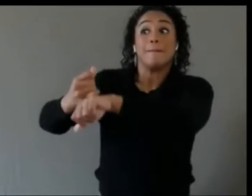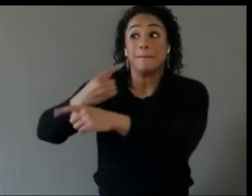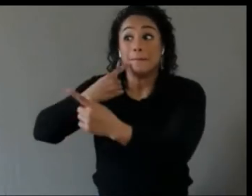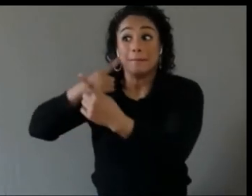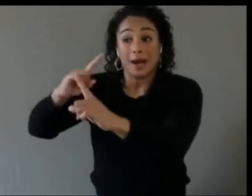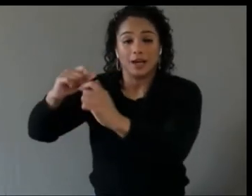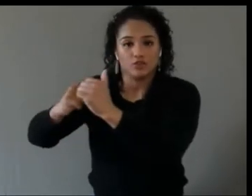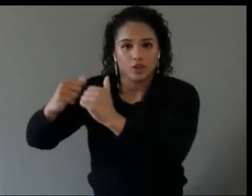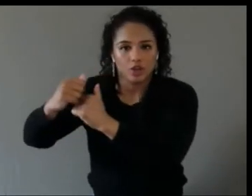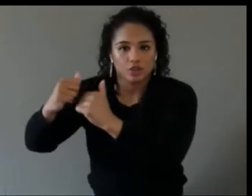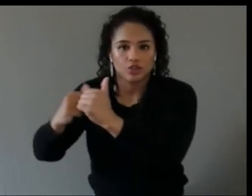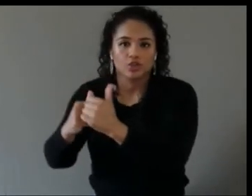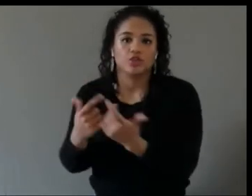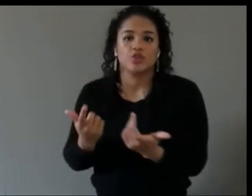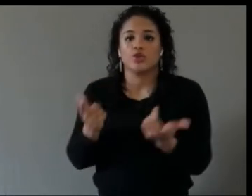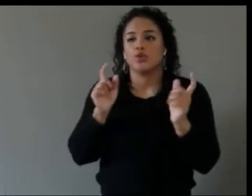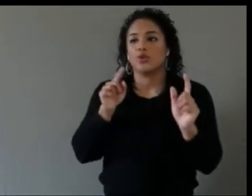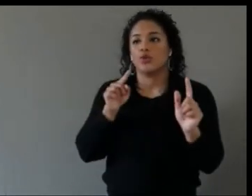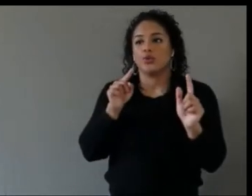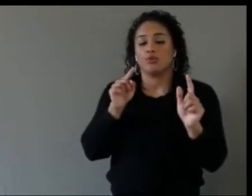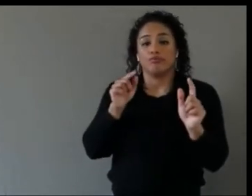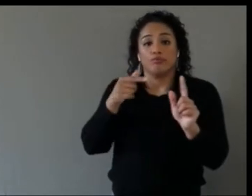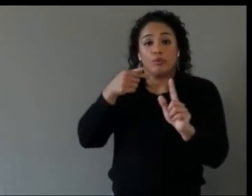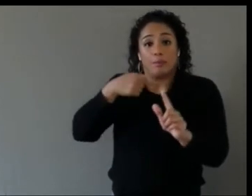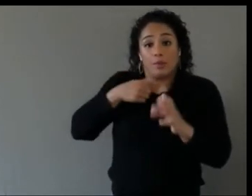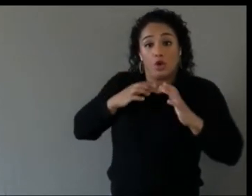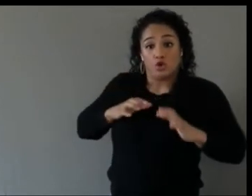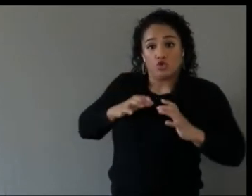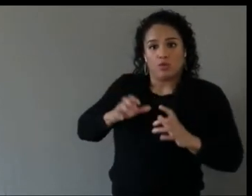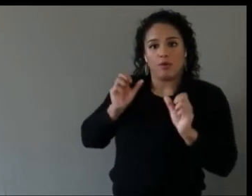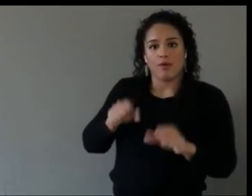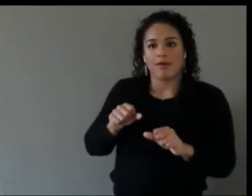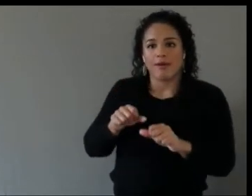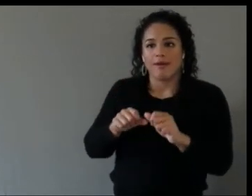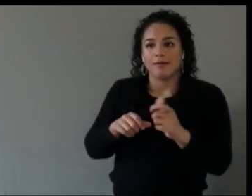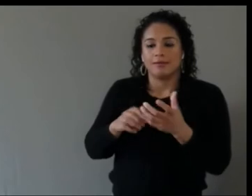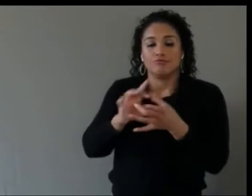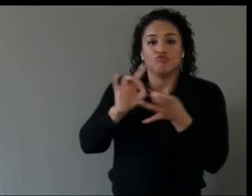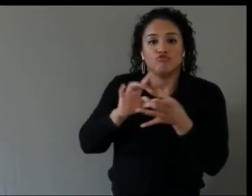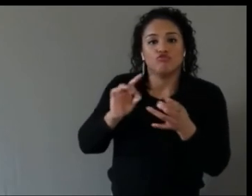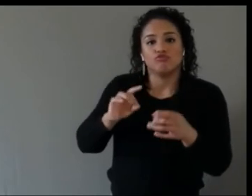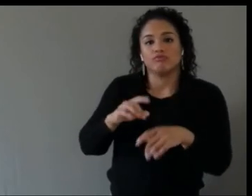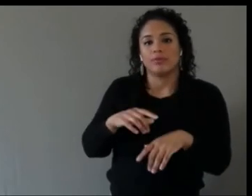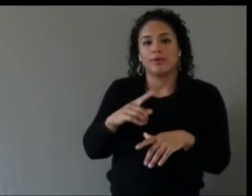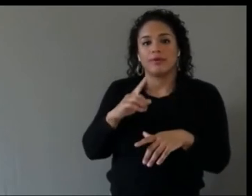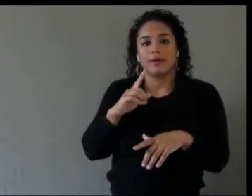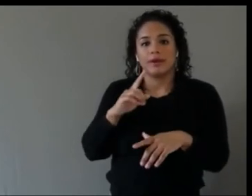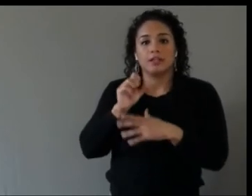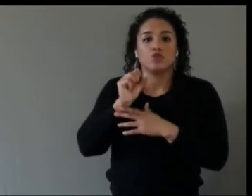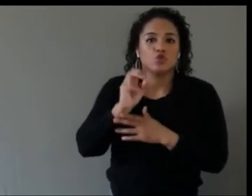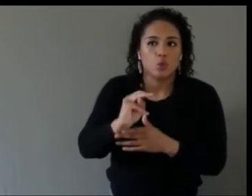twitter, you can add feature requests because those, from what I have seen on the business